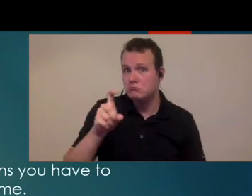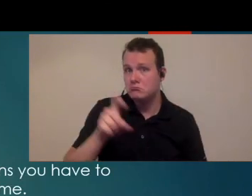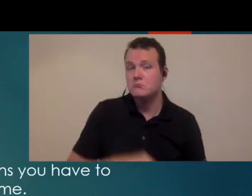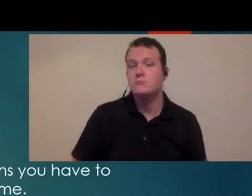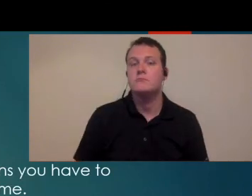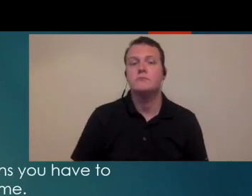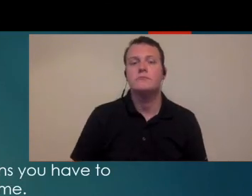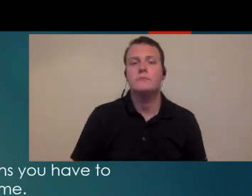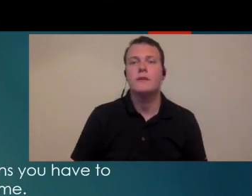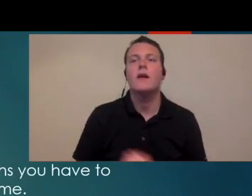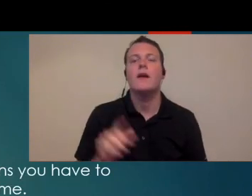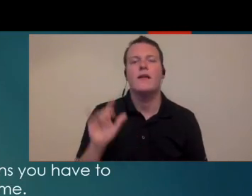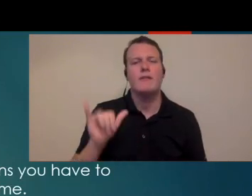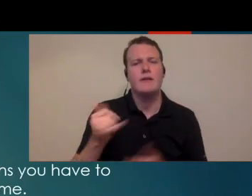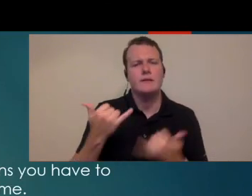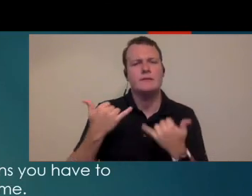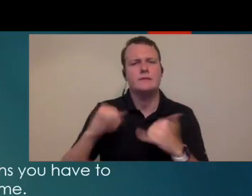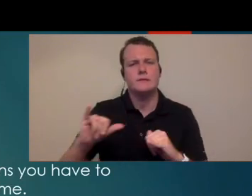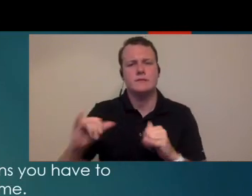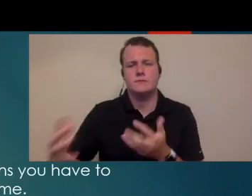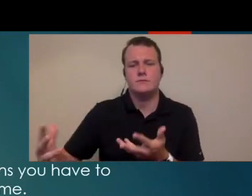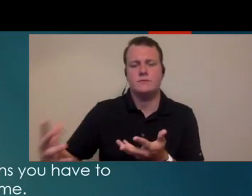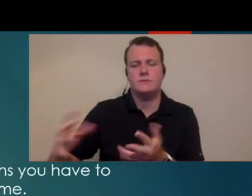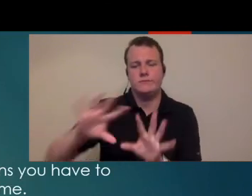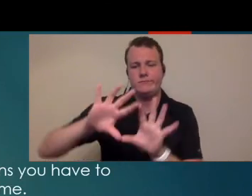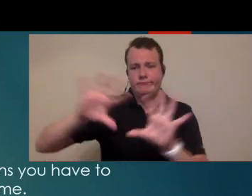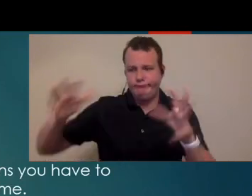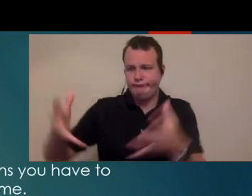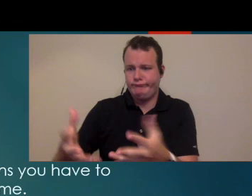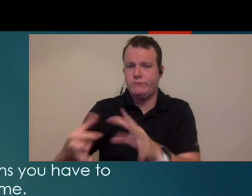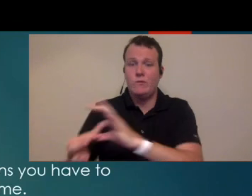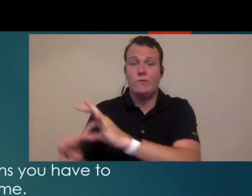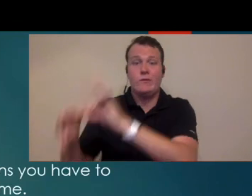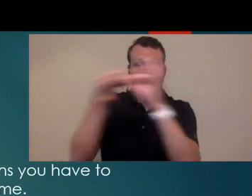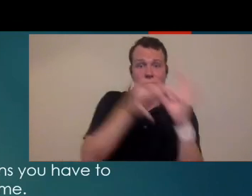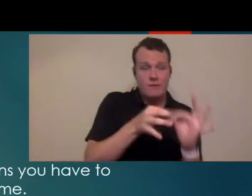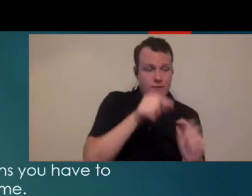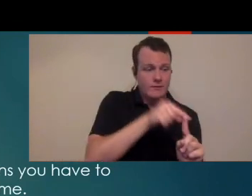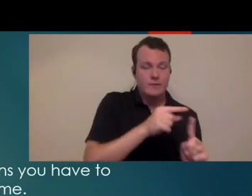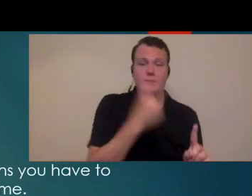and again this still sort of ties back into are you going to have someone